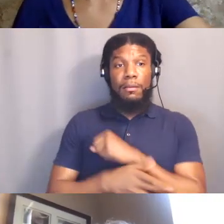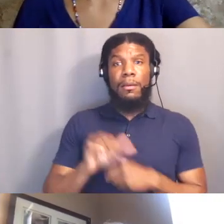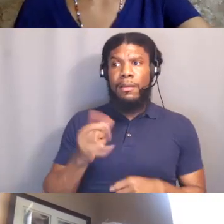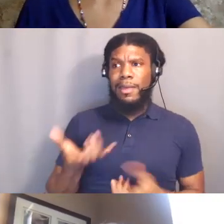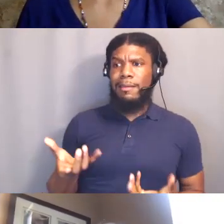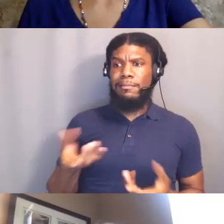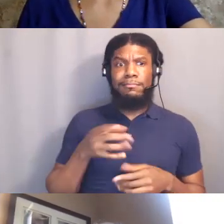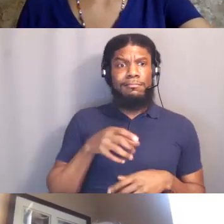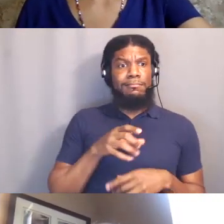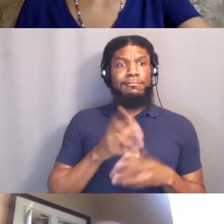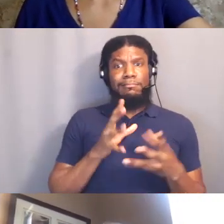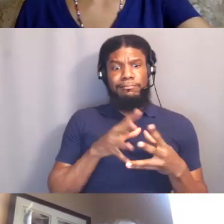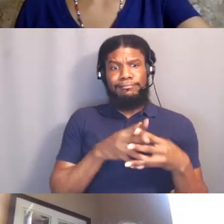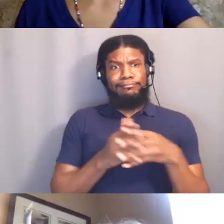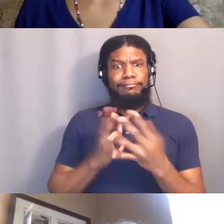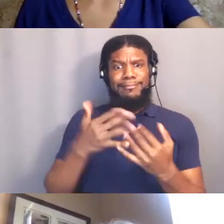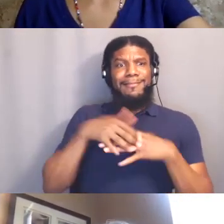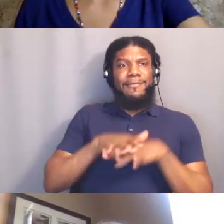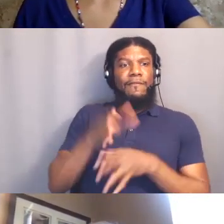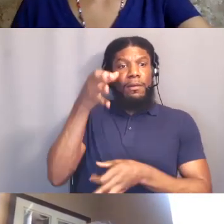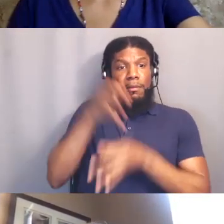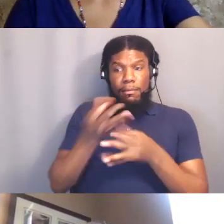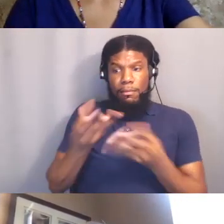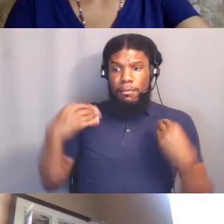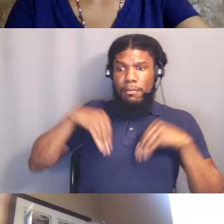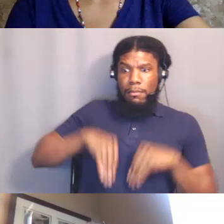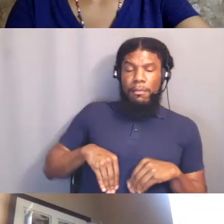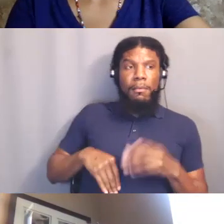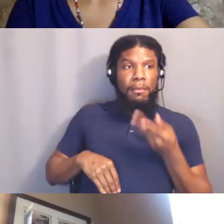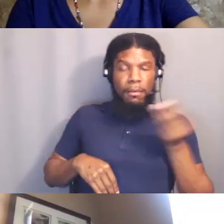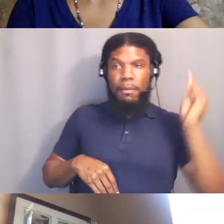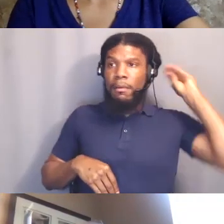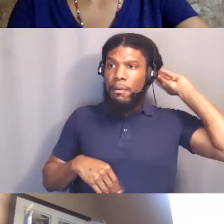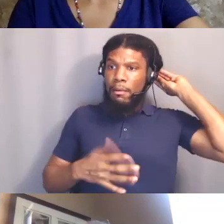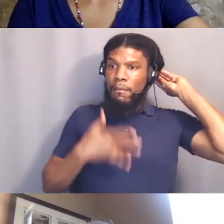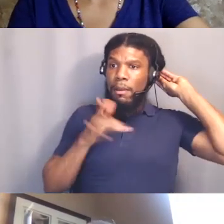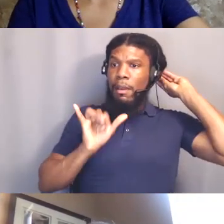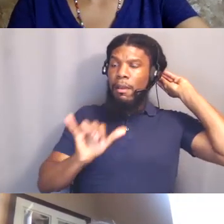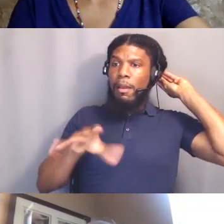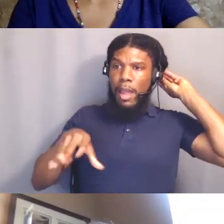that I've had, I felt like I could go into it and bring something that perhaps others couldn't.